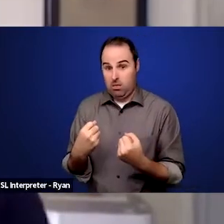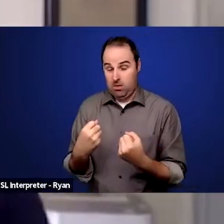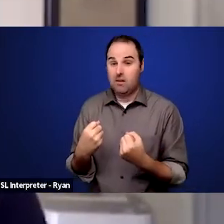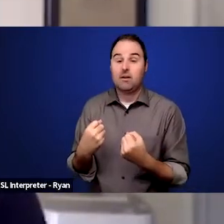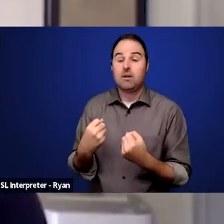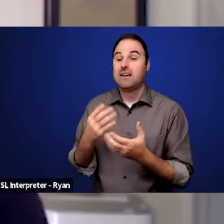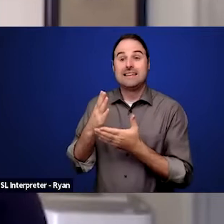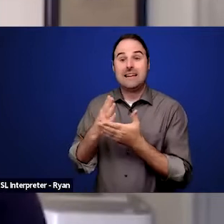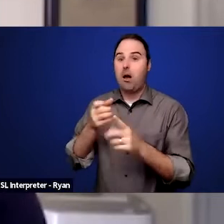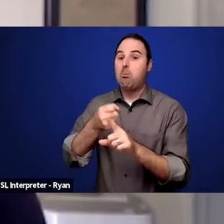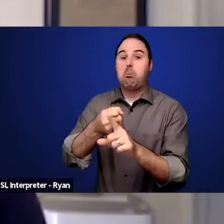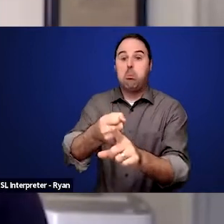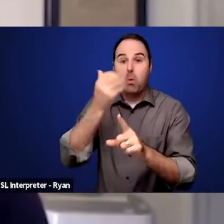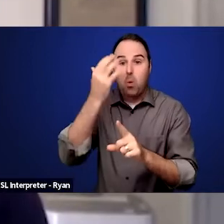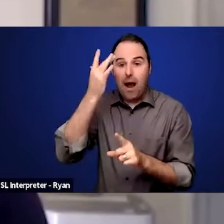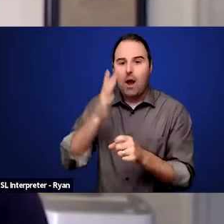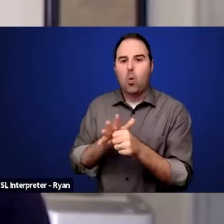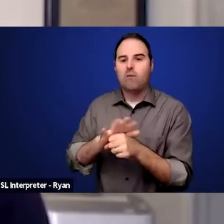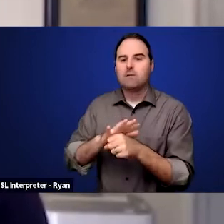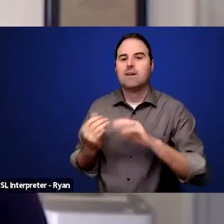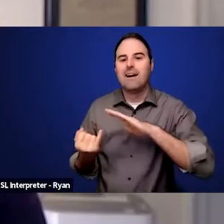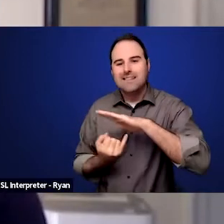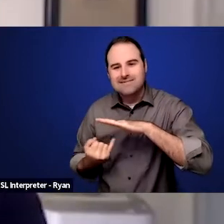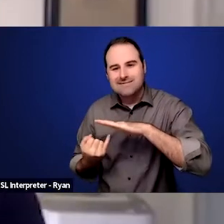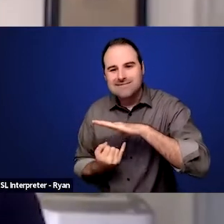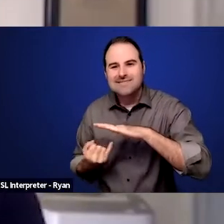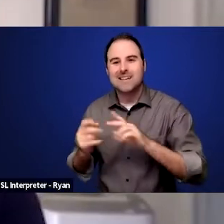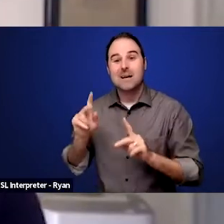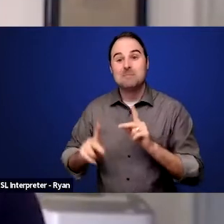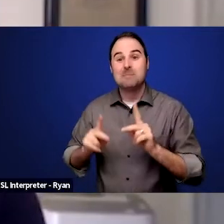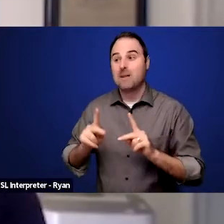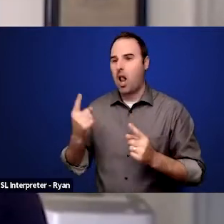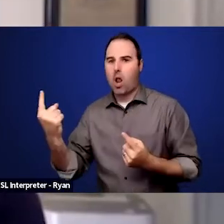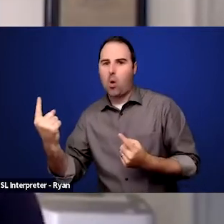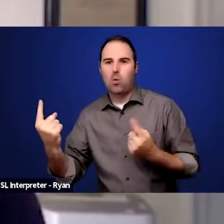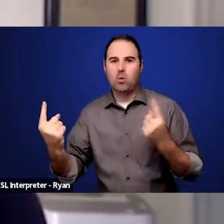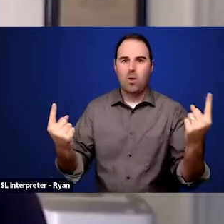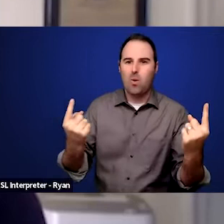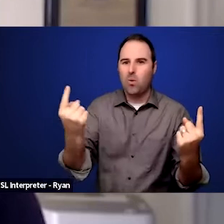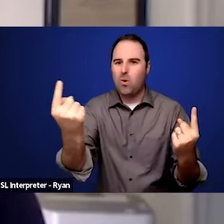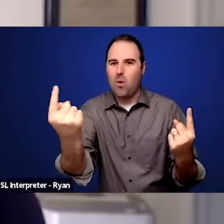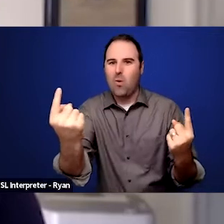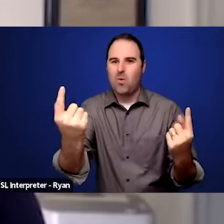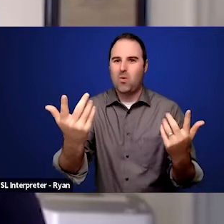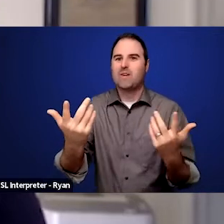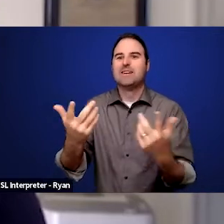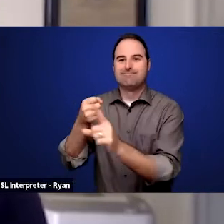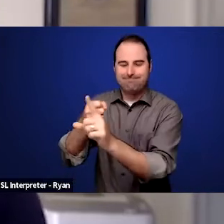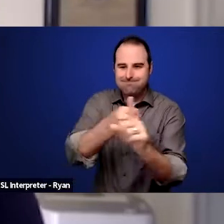and people not being together, issues that people discuss is if there are new employees